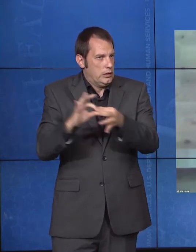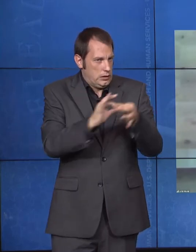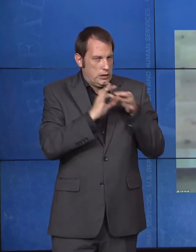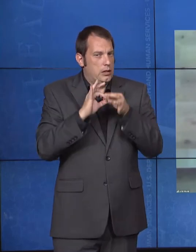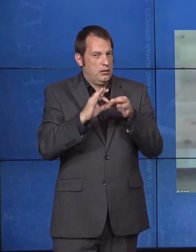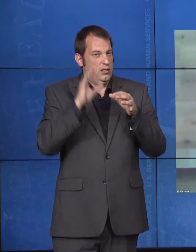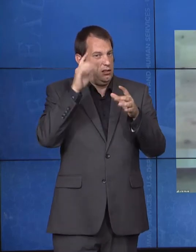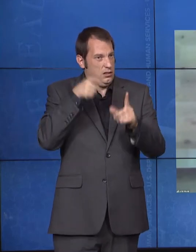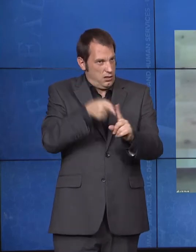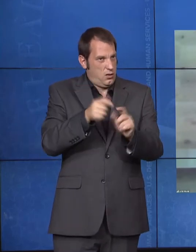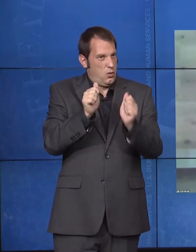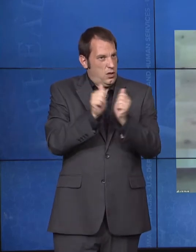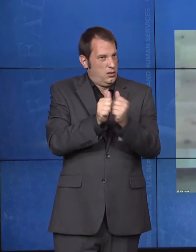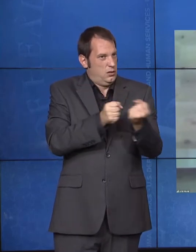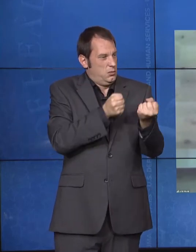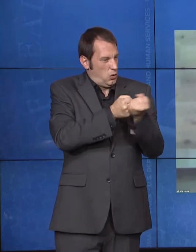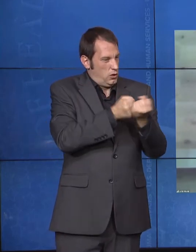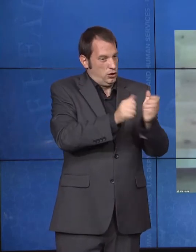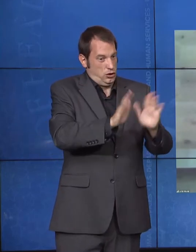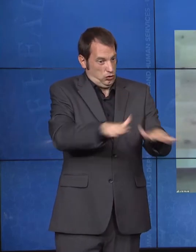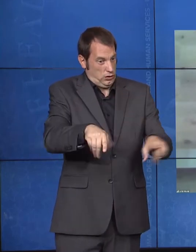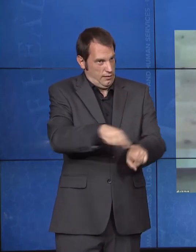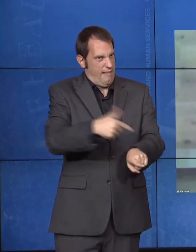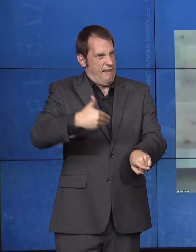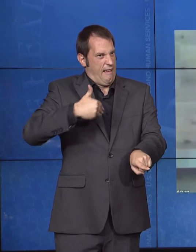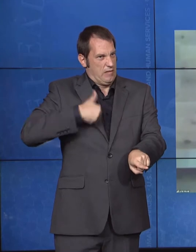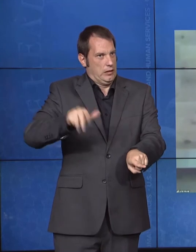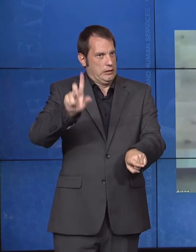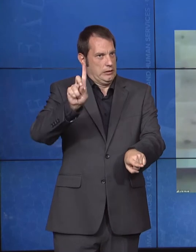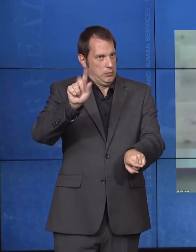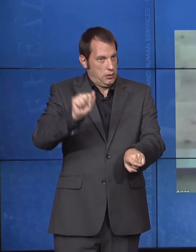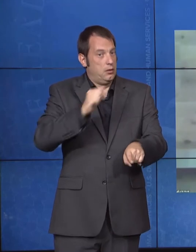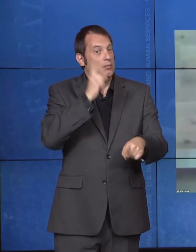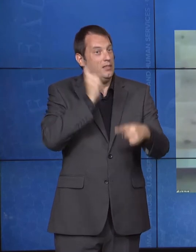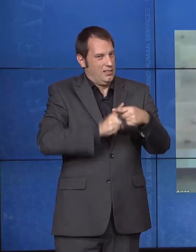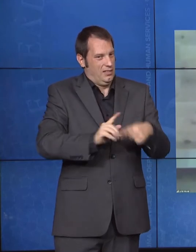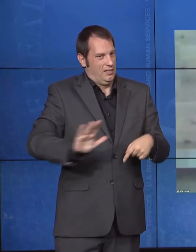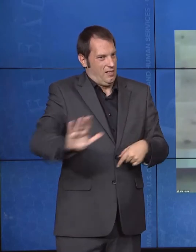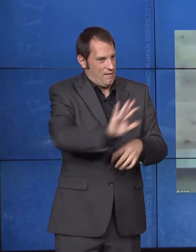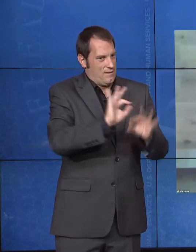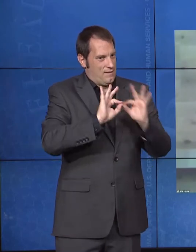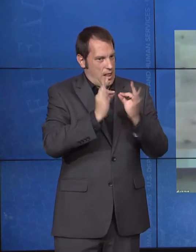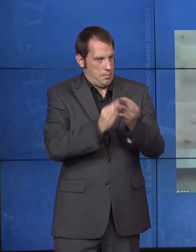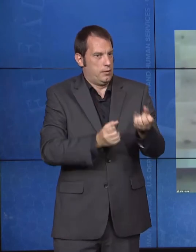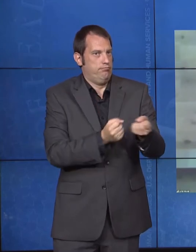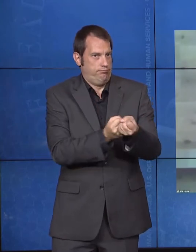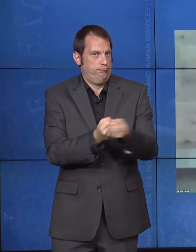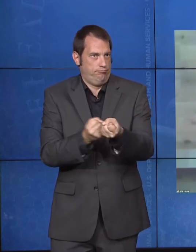supporting the families that they're a part of. Can you tell us a little bit about what ACL is doing in the space?